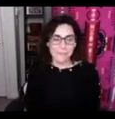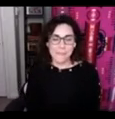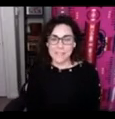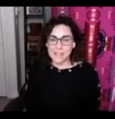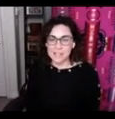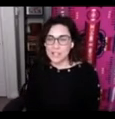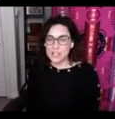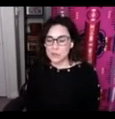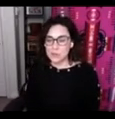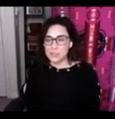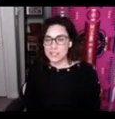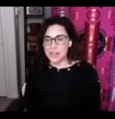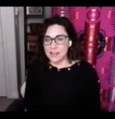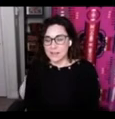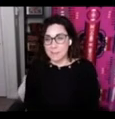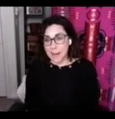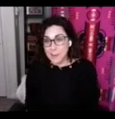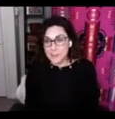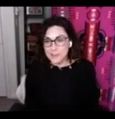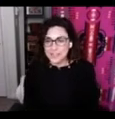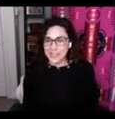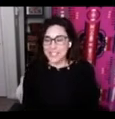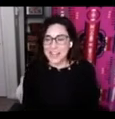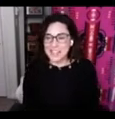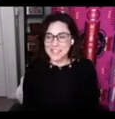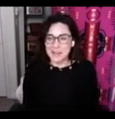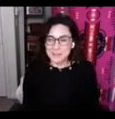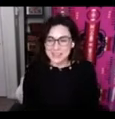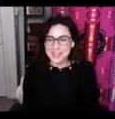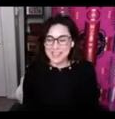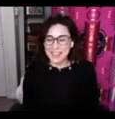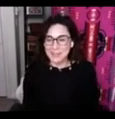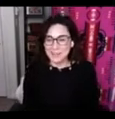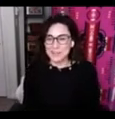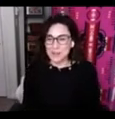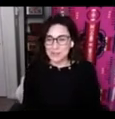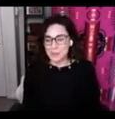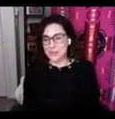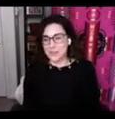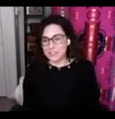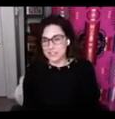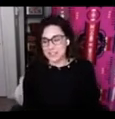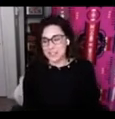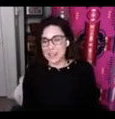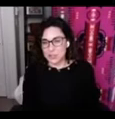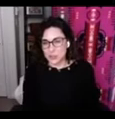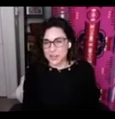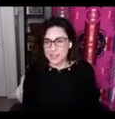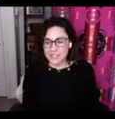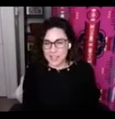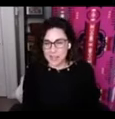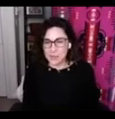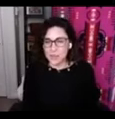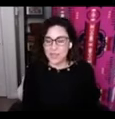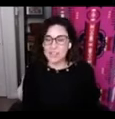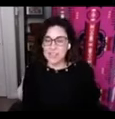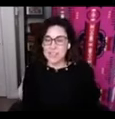The next slide shows a map as tiny as it might be of all of the partners that have joined together with us